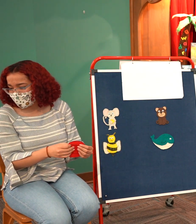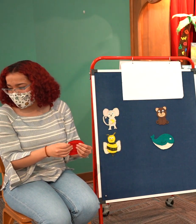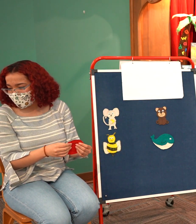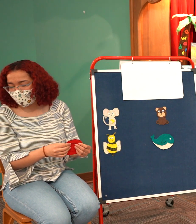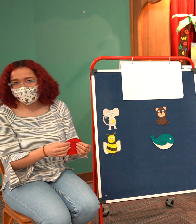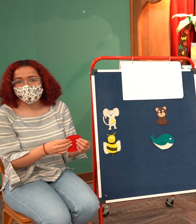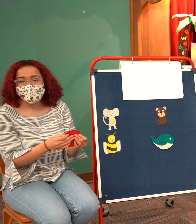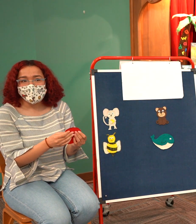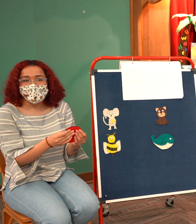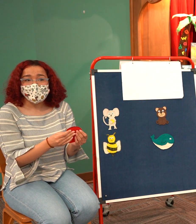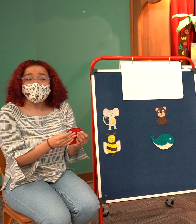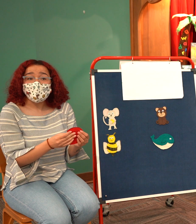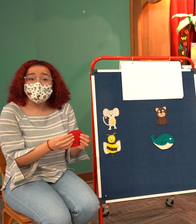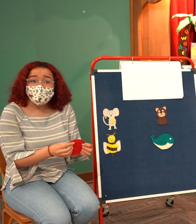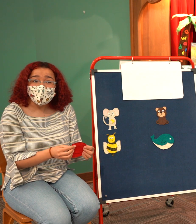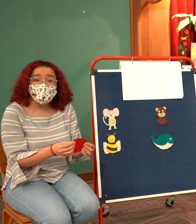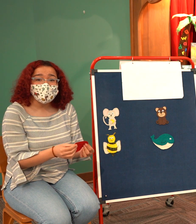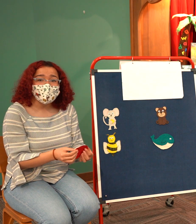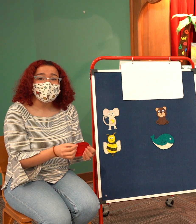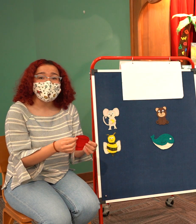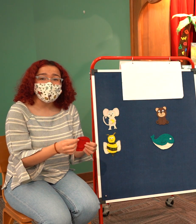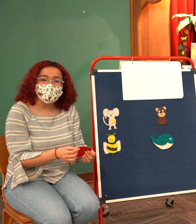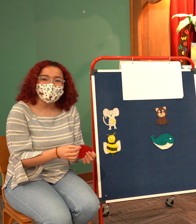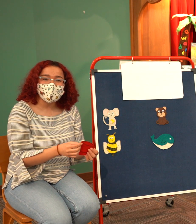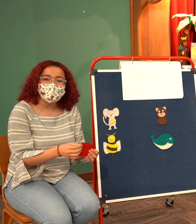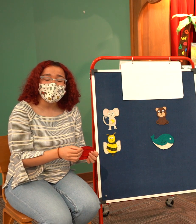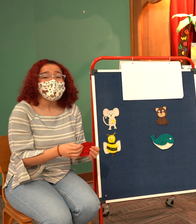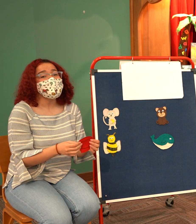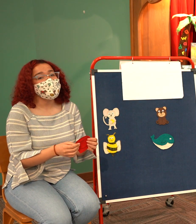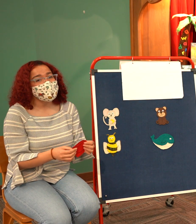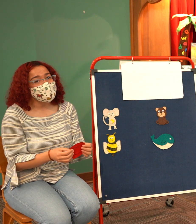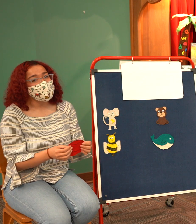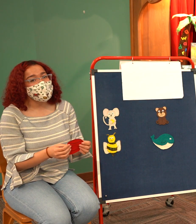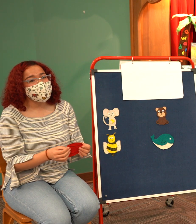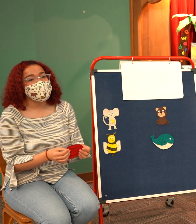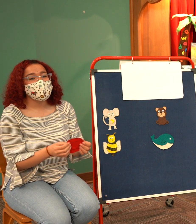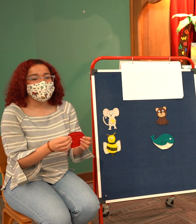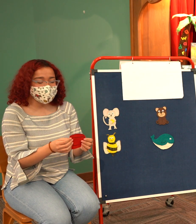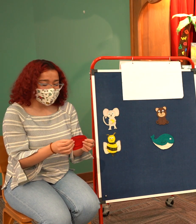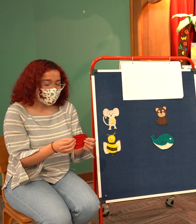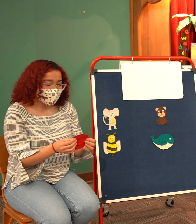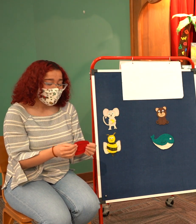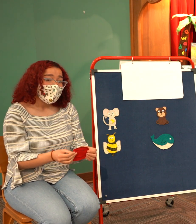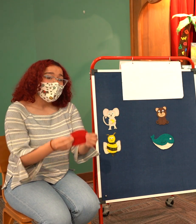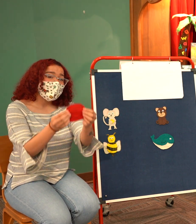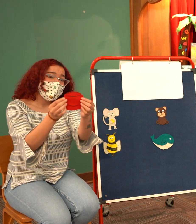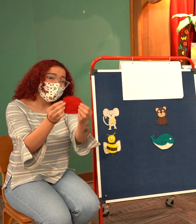so we'll sing together it's so so much fun to share it's so much fun to share i have